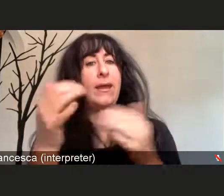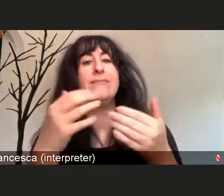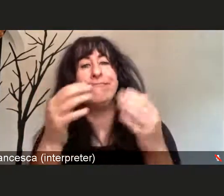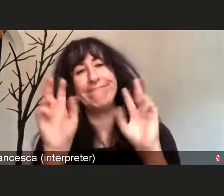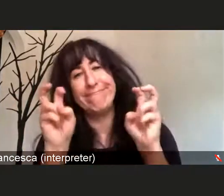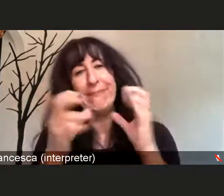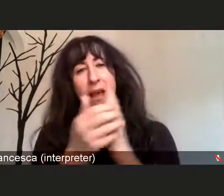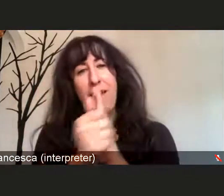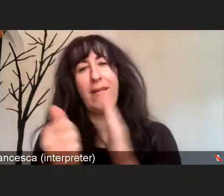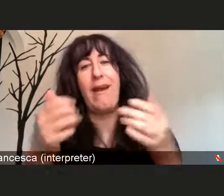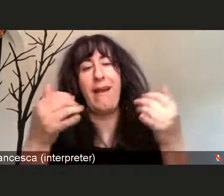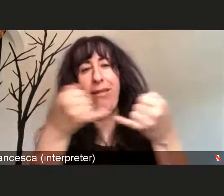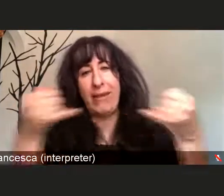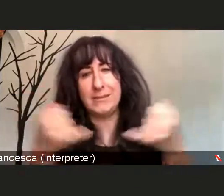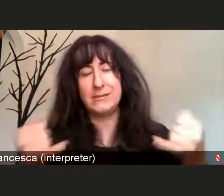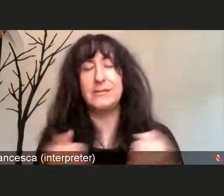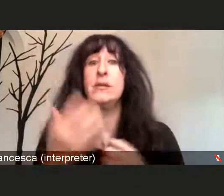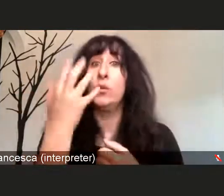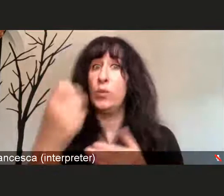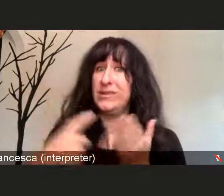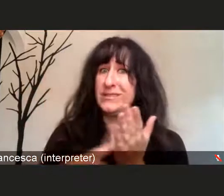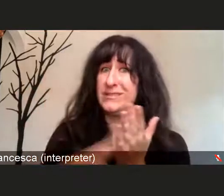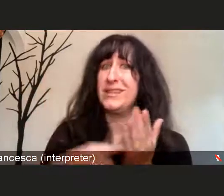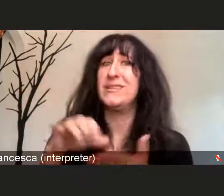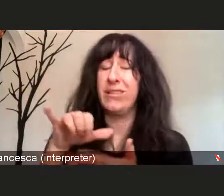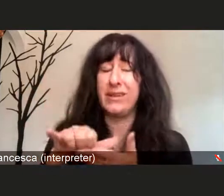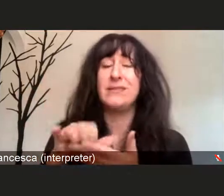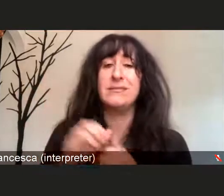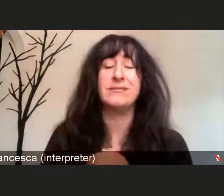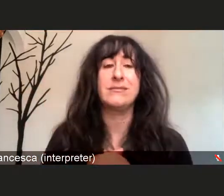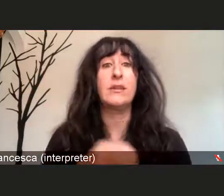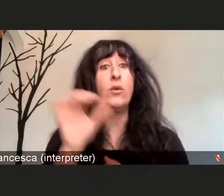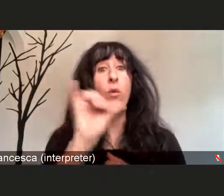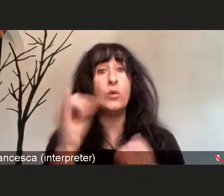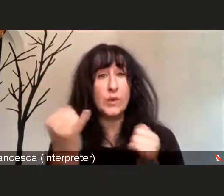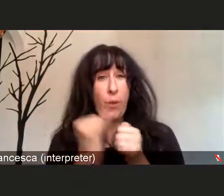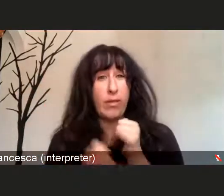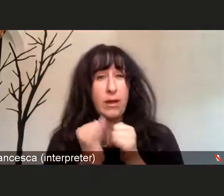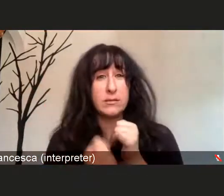and then I wanna talk about at the end, for those of you who may be eligible for the vaccine,